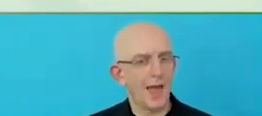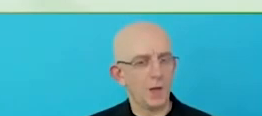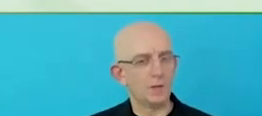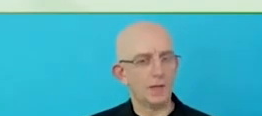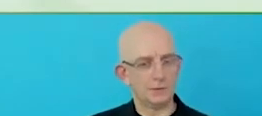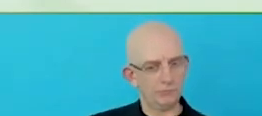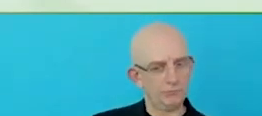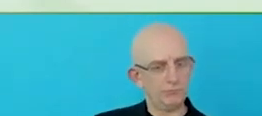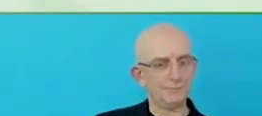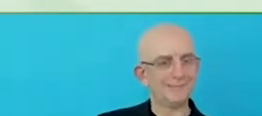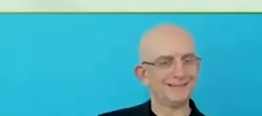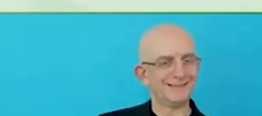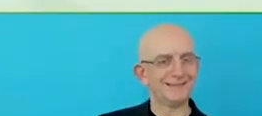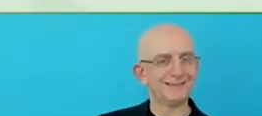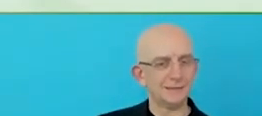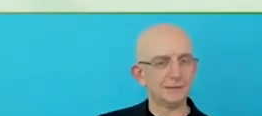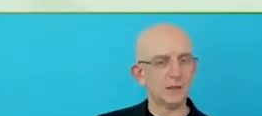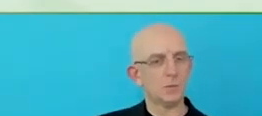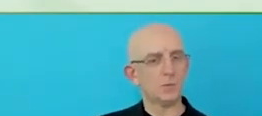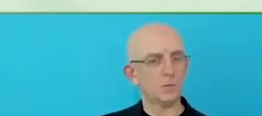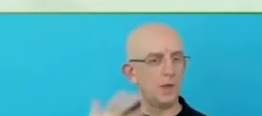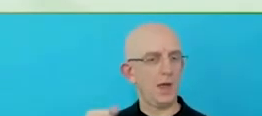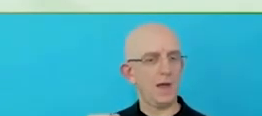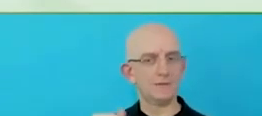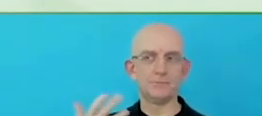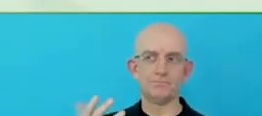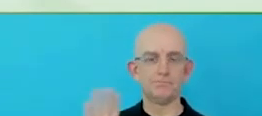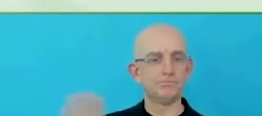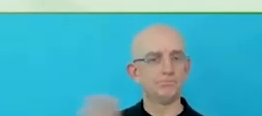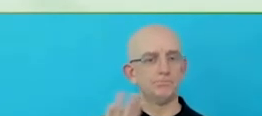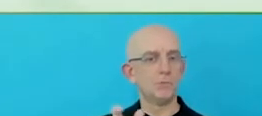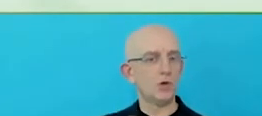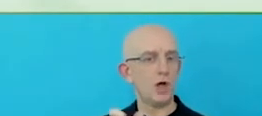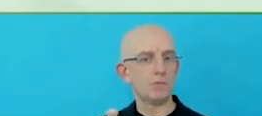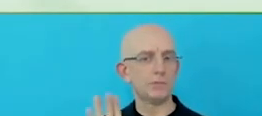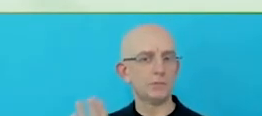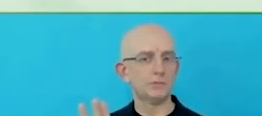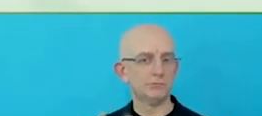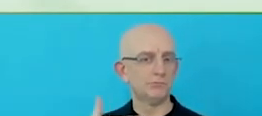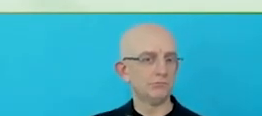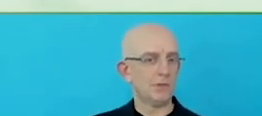innovation centre and we partner with estate agency to help us